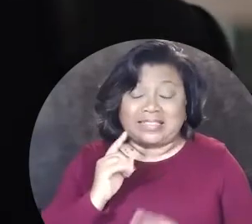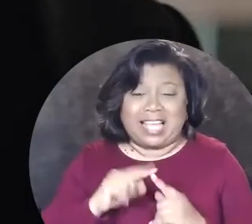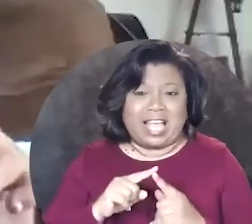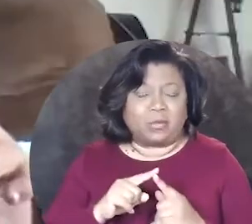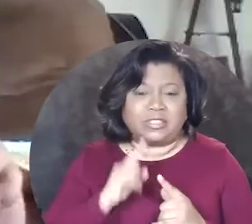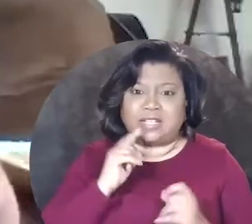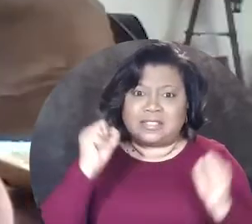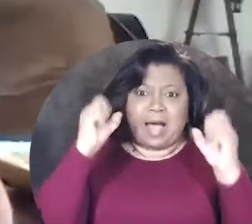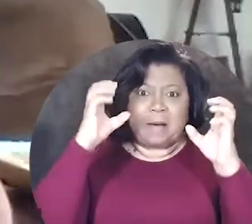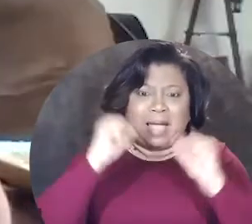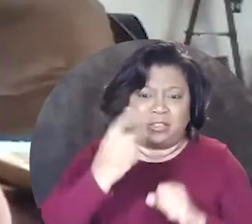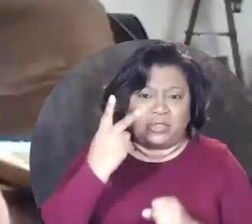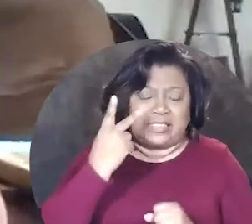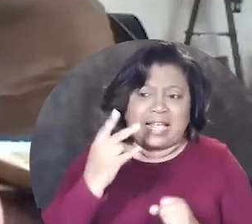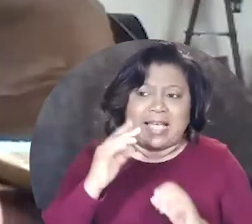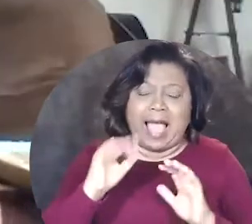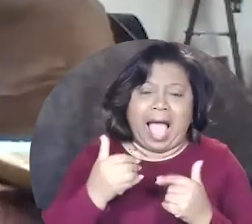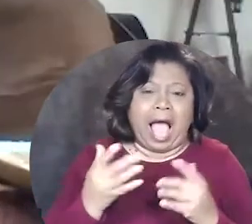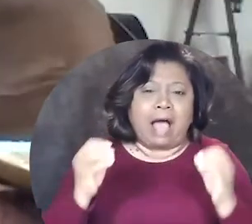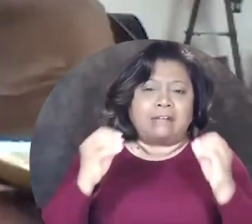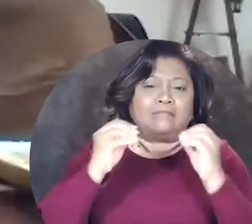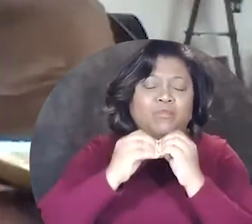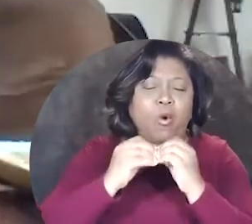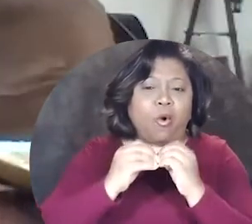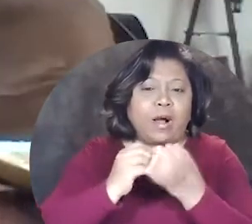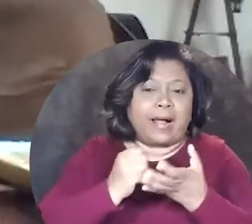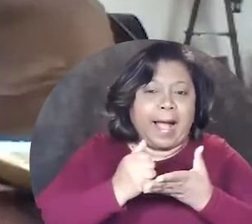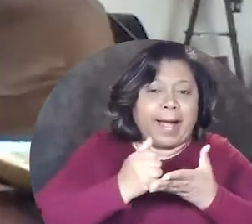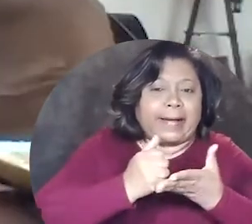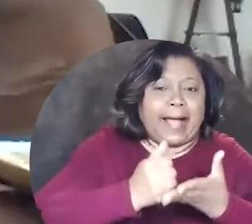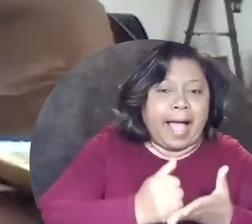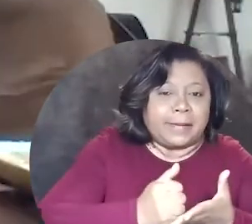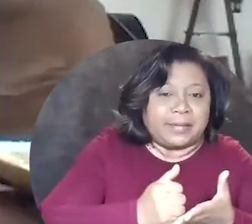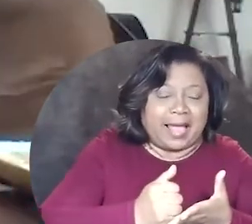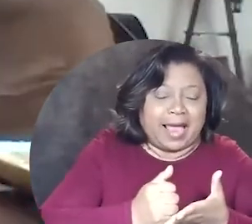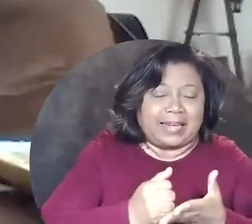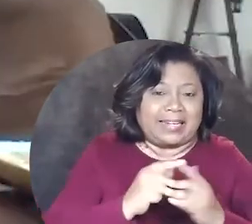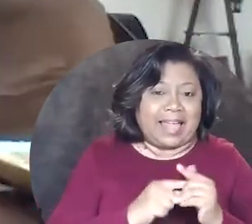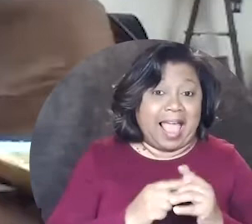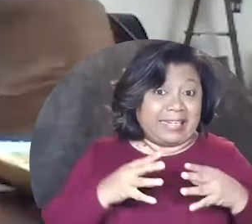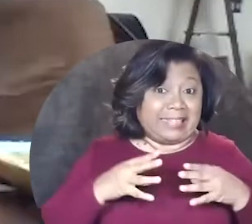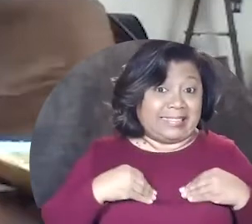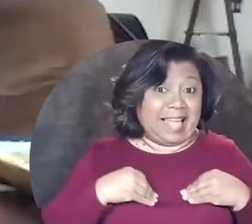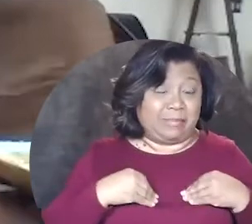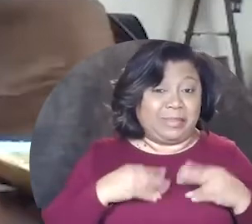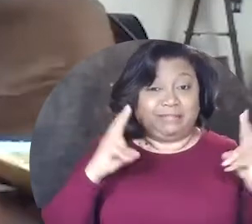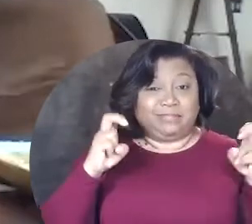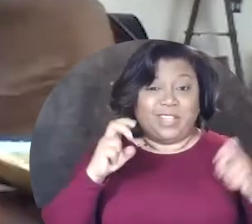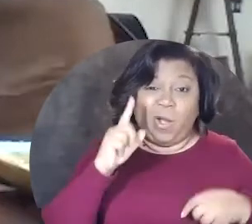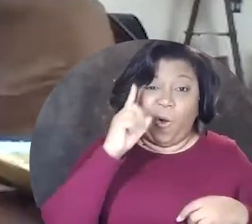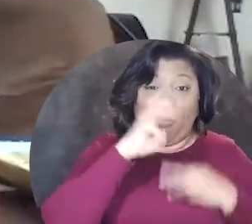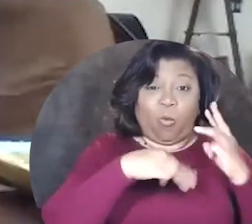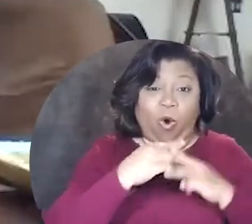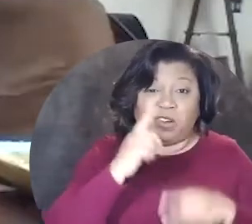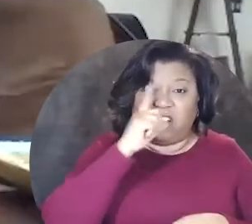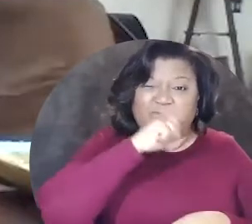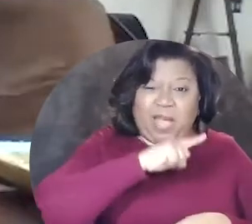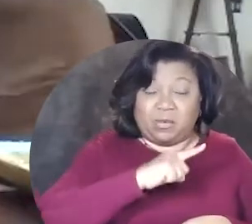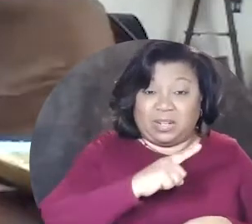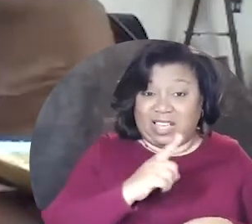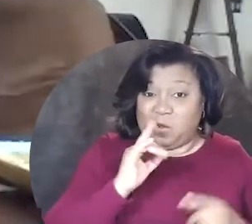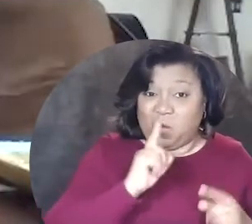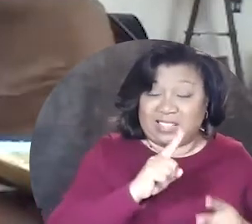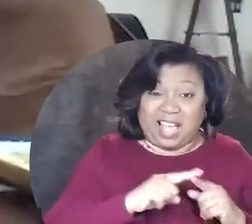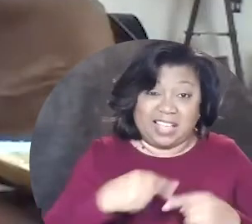it was just amazing to see how more accommodating and accepting the so-called world of make-believe was